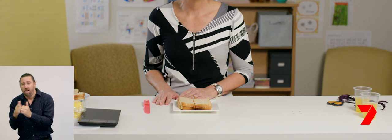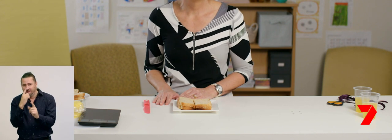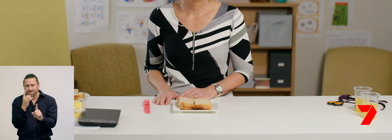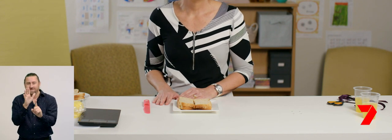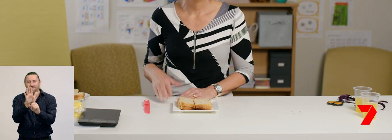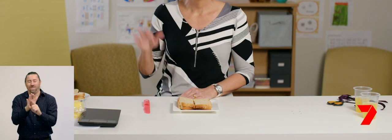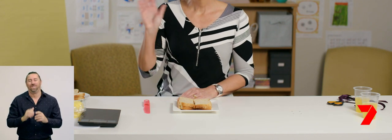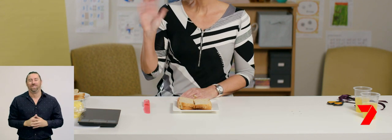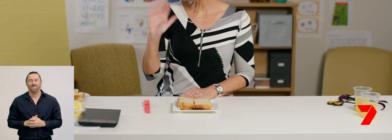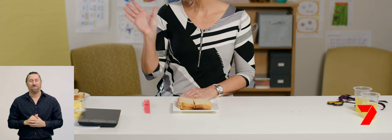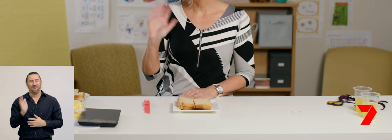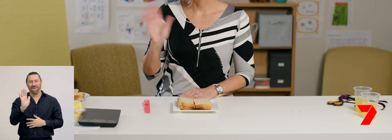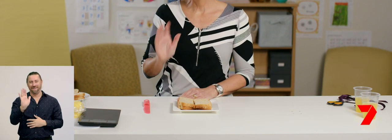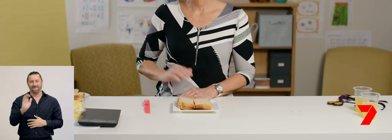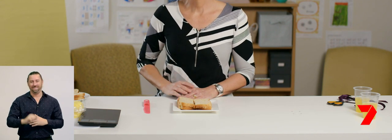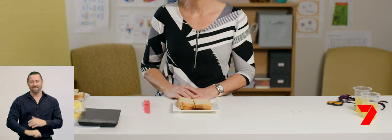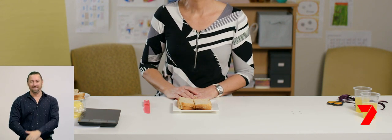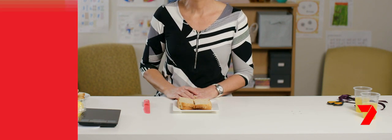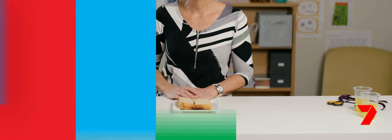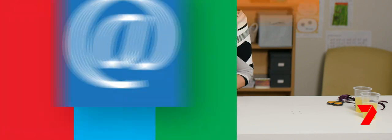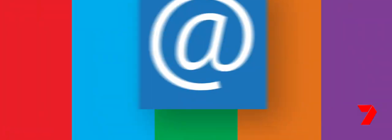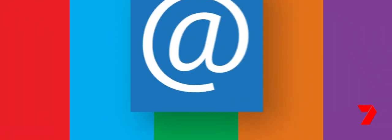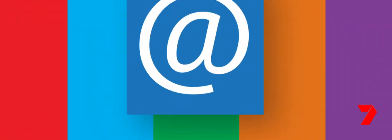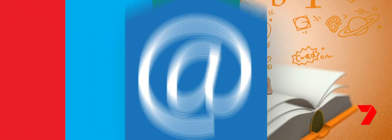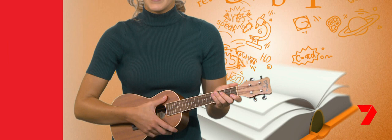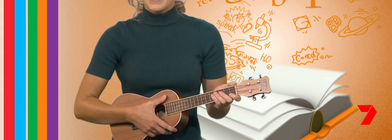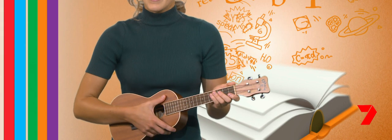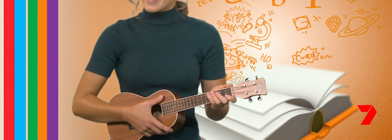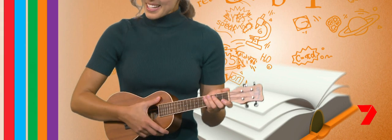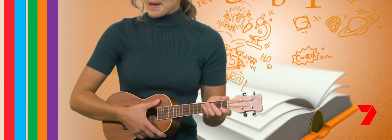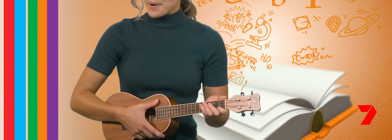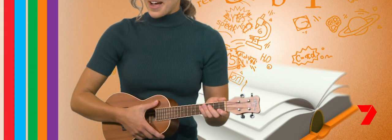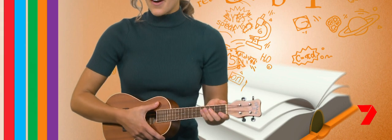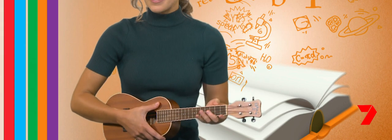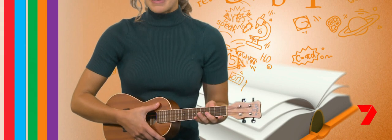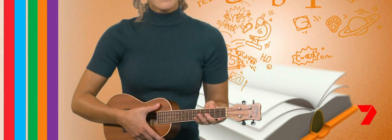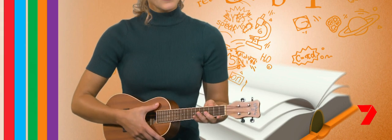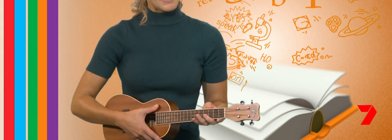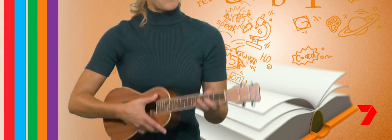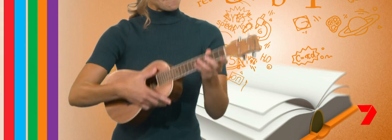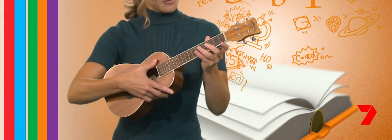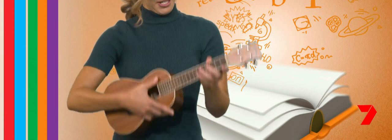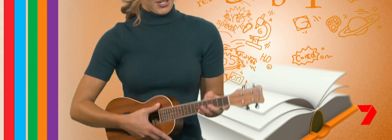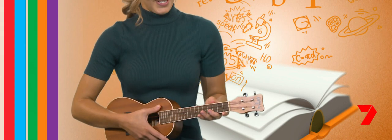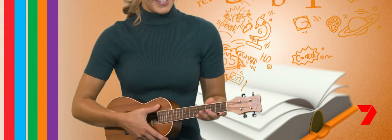Bye, everyone. The next people we’re going to meet are some of our music students.